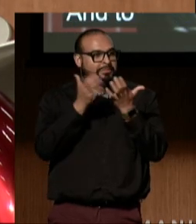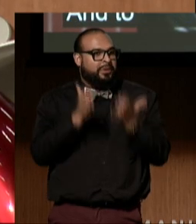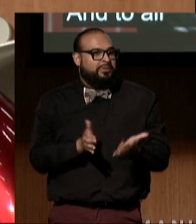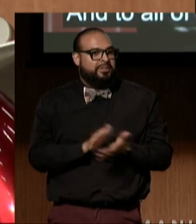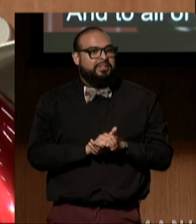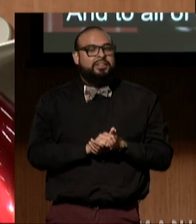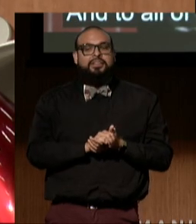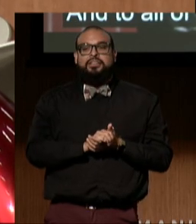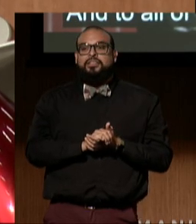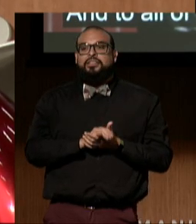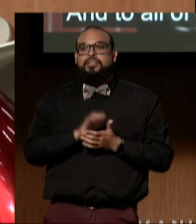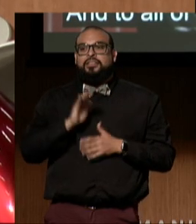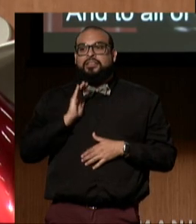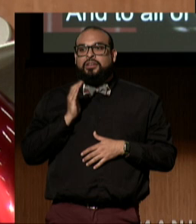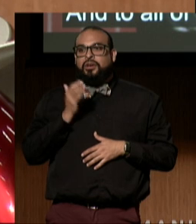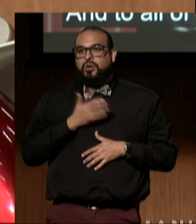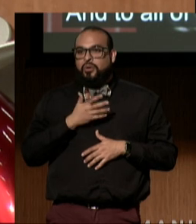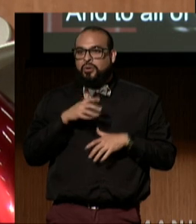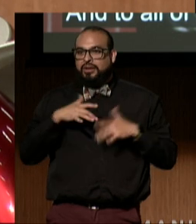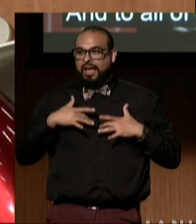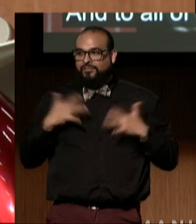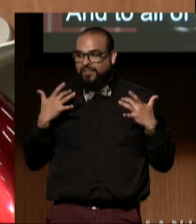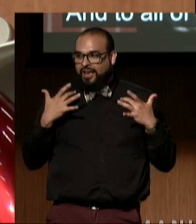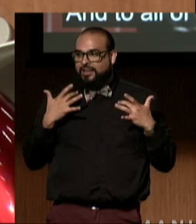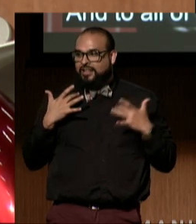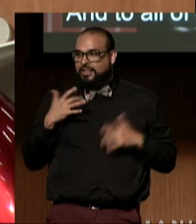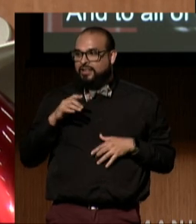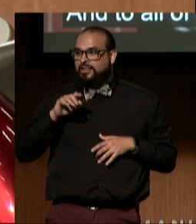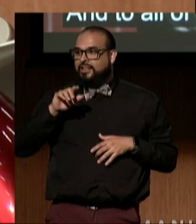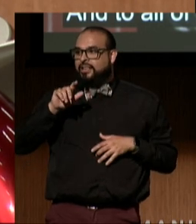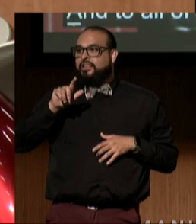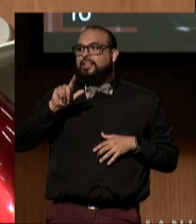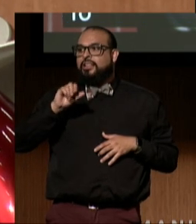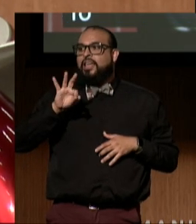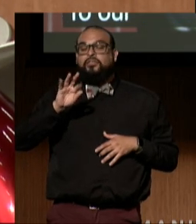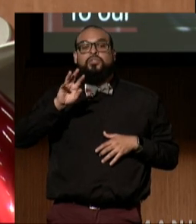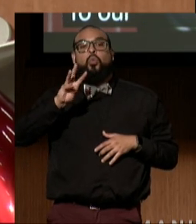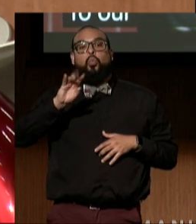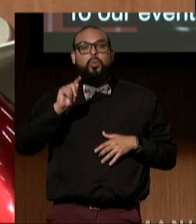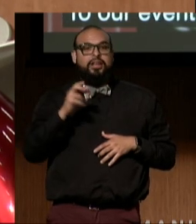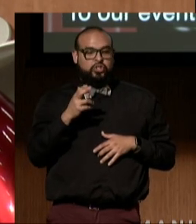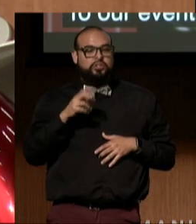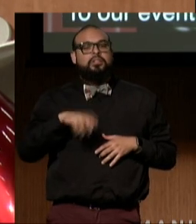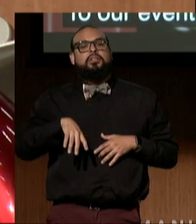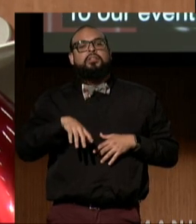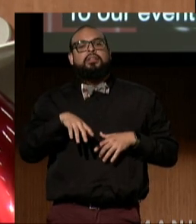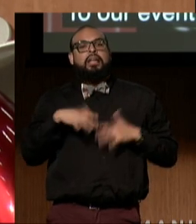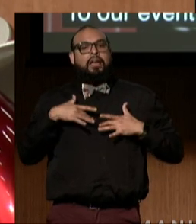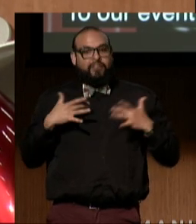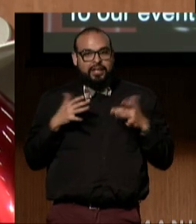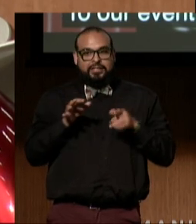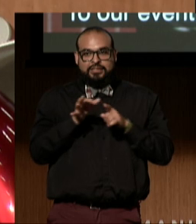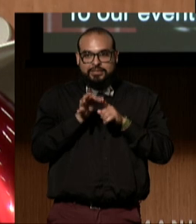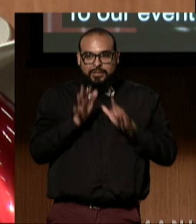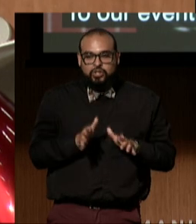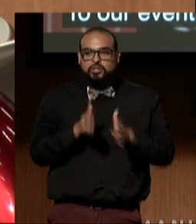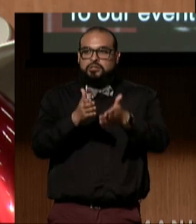To our Leftwich Event Epecialists, Everything AV, and Hugh Groman Catering for this amazing food